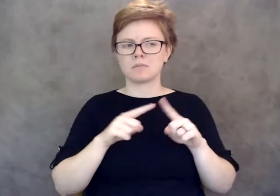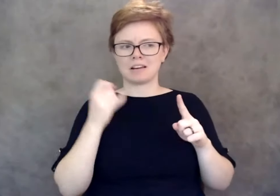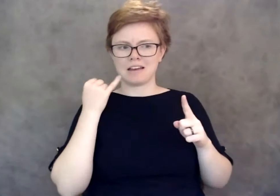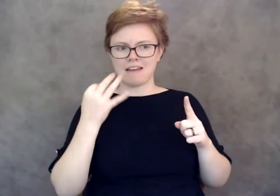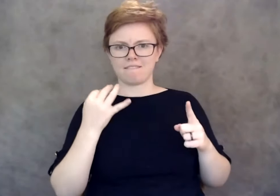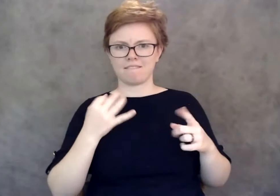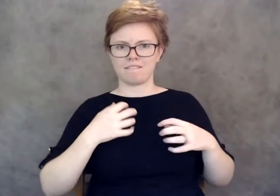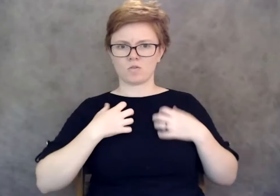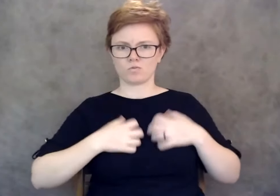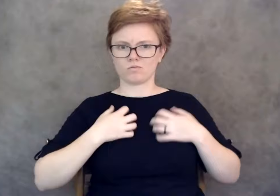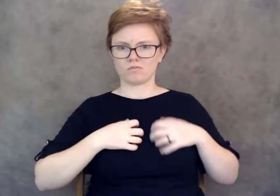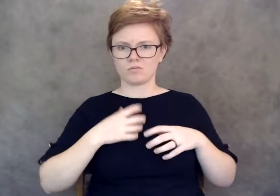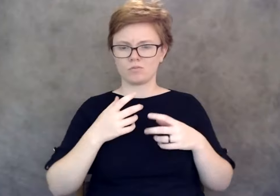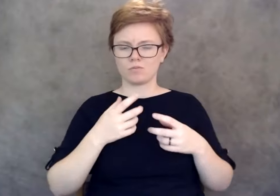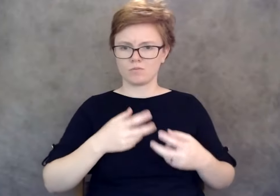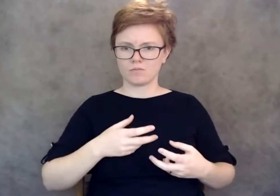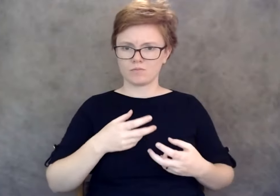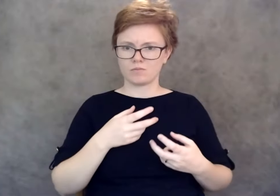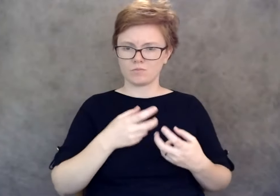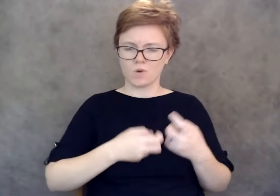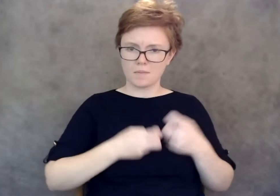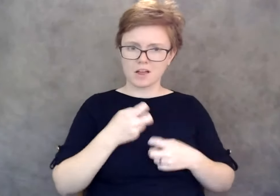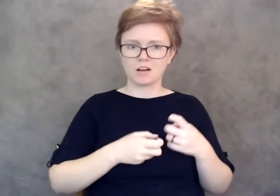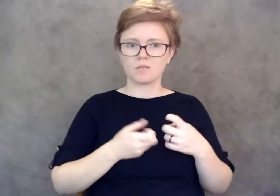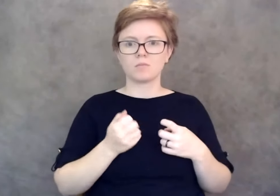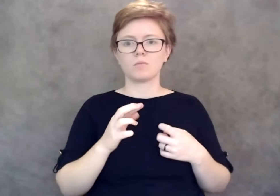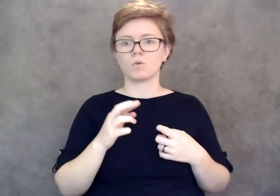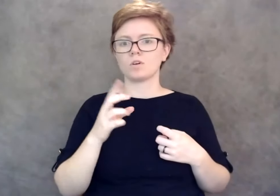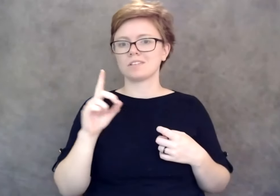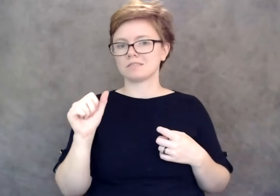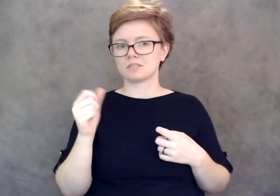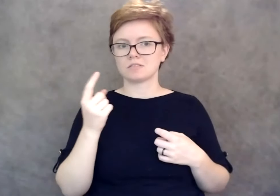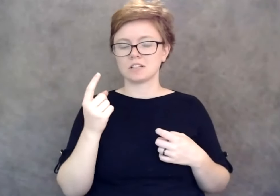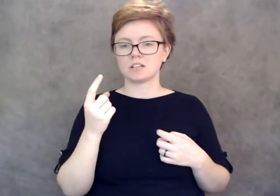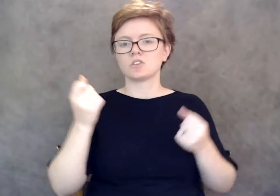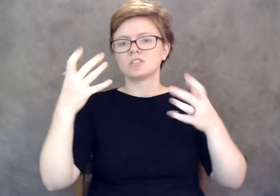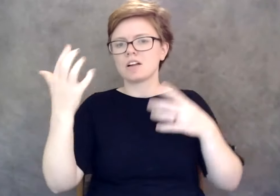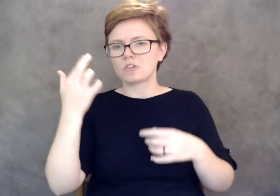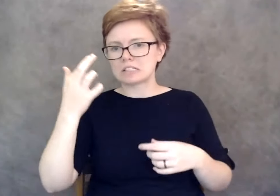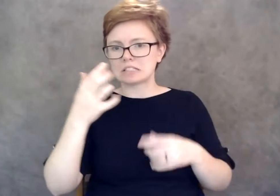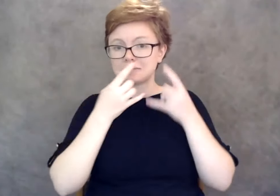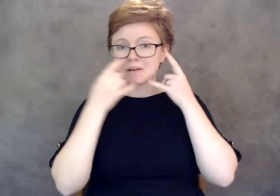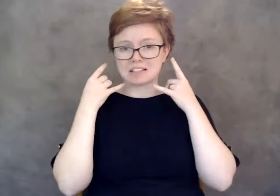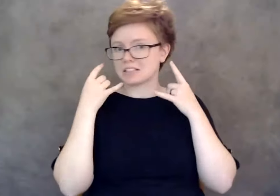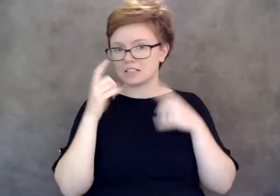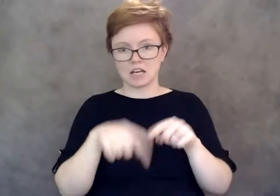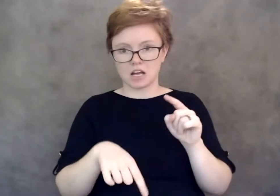or trache or there are lots of reasons why wearing a mask isn't a good idea for you, but I think it's trying,